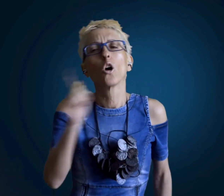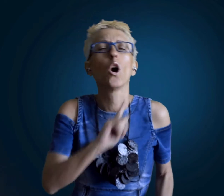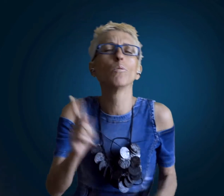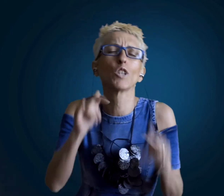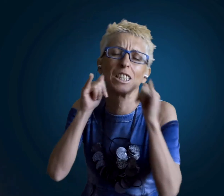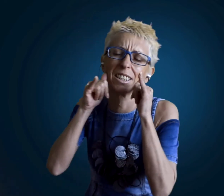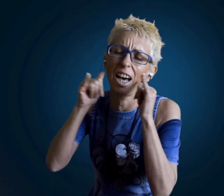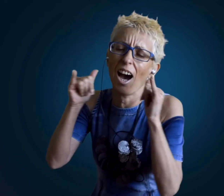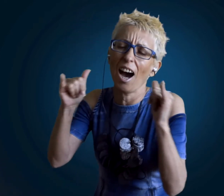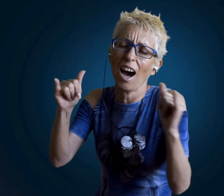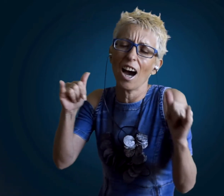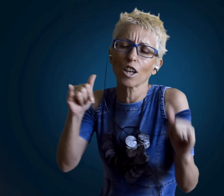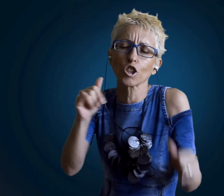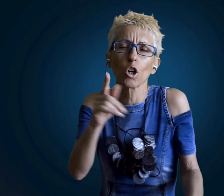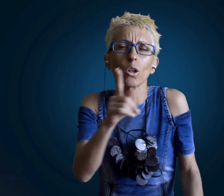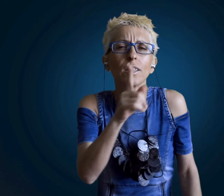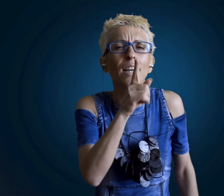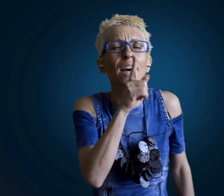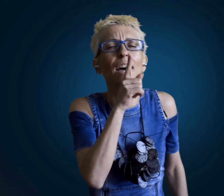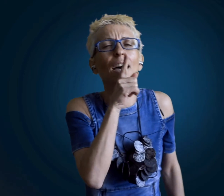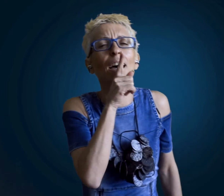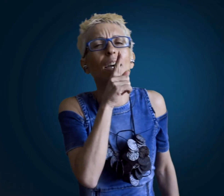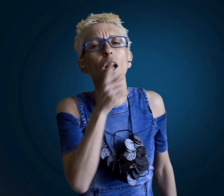anyone who yell silent